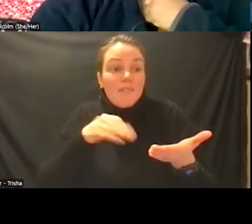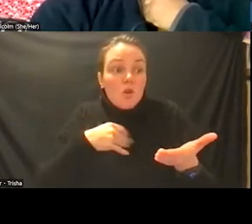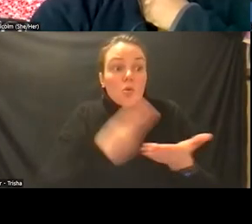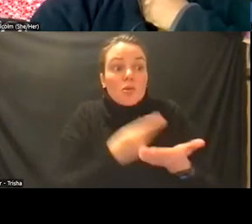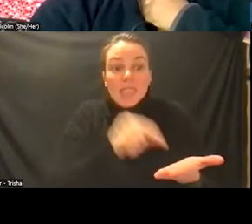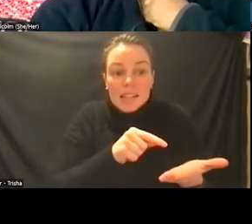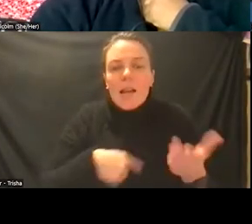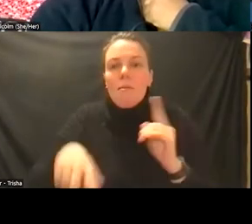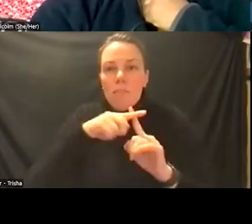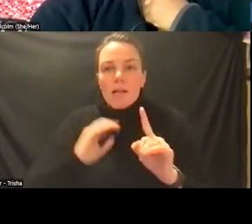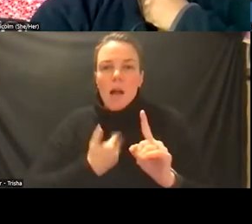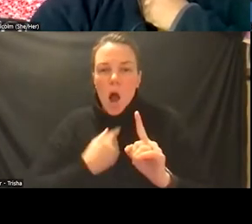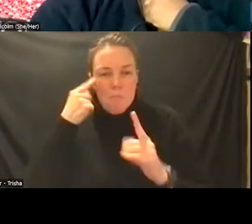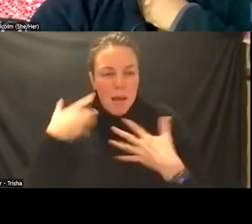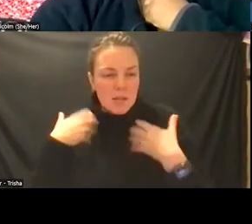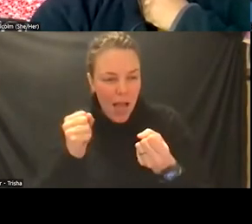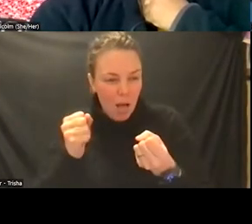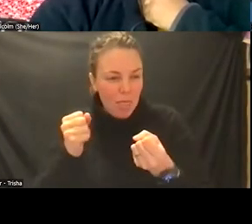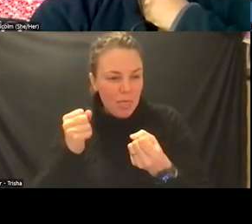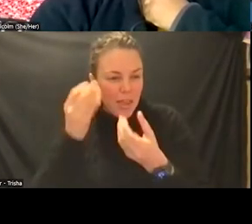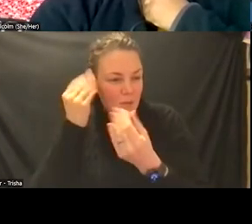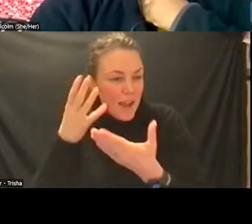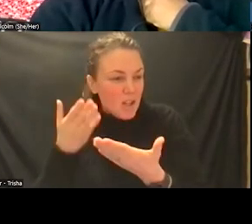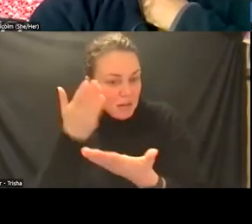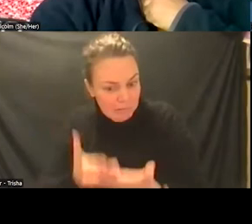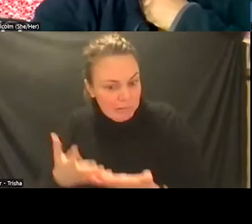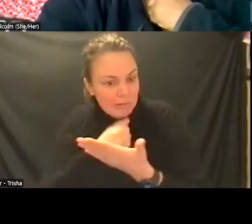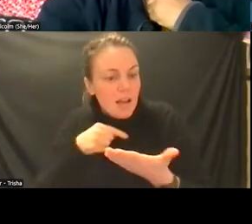see things that are new and promising and we're hoping that that's what fact will continue to be